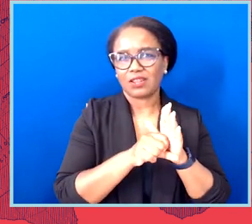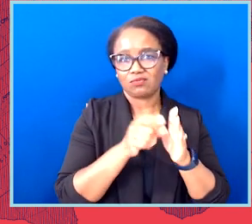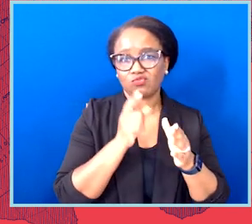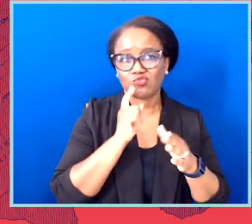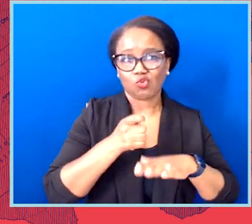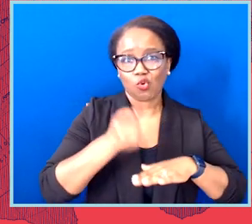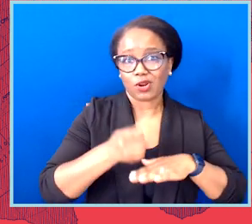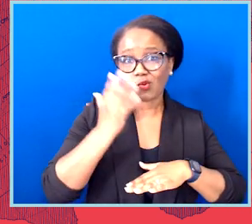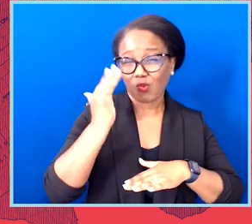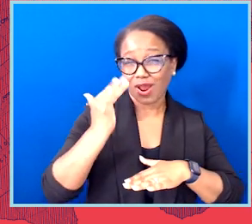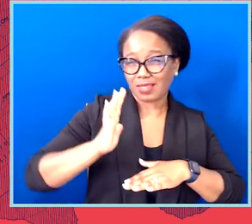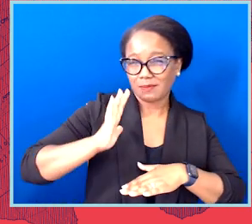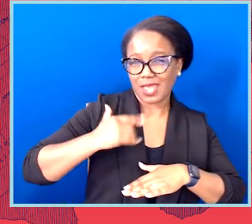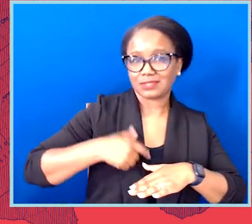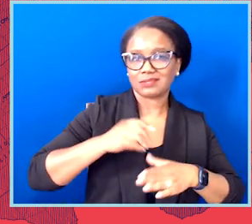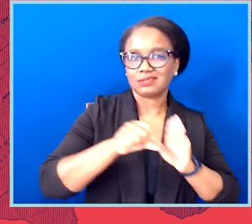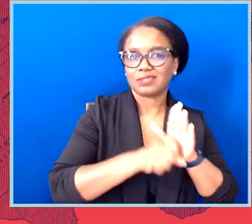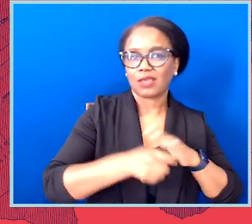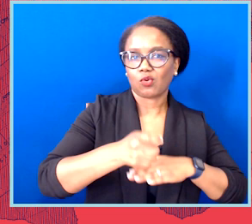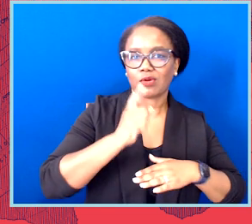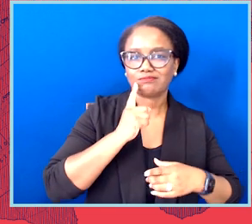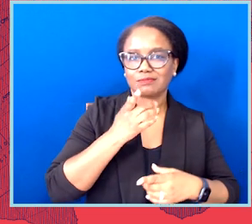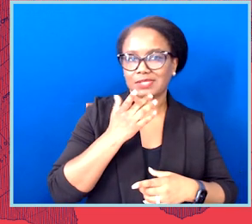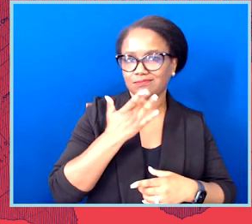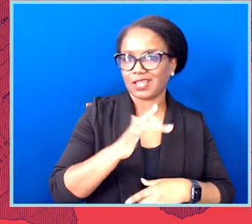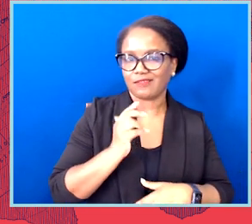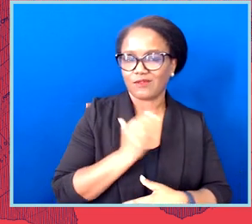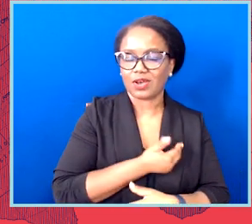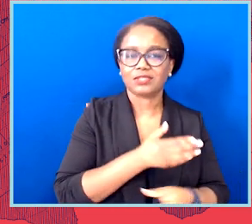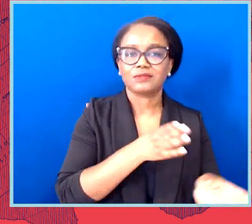In Georgia and in Texas, where we're challenging the monster voter suppression laws there,